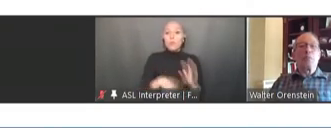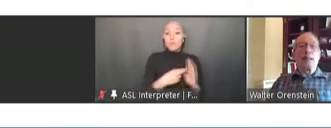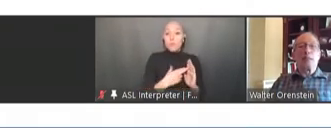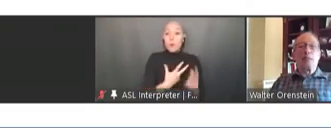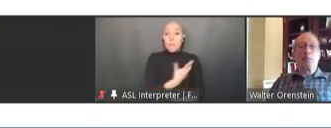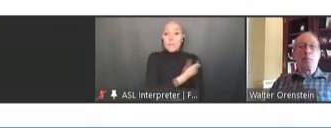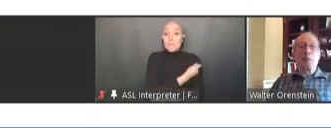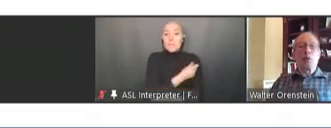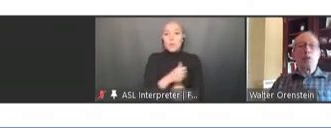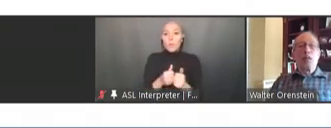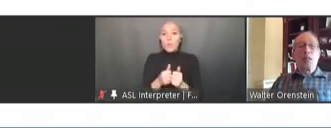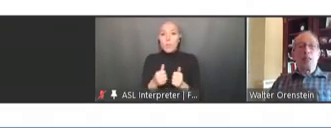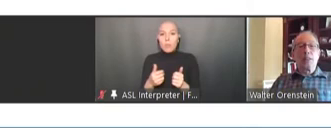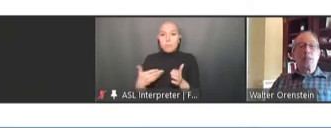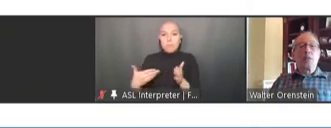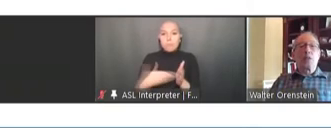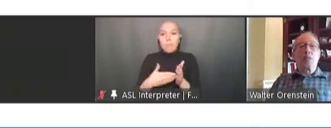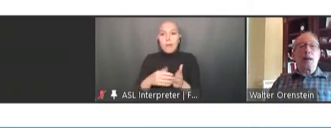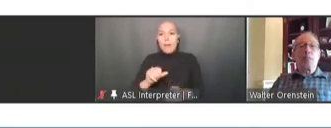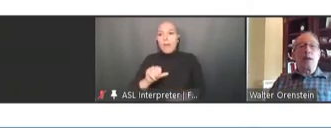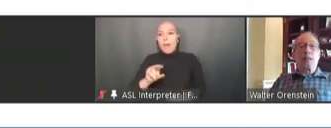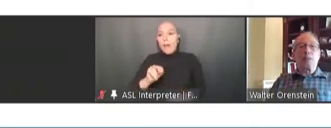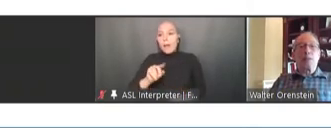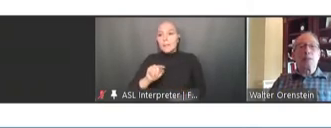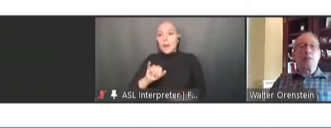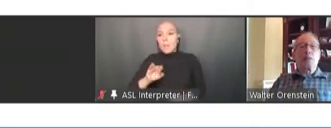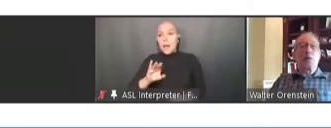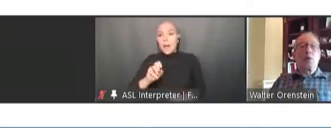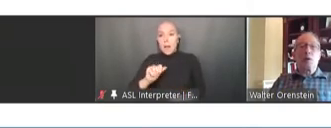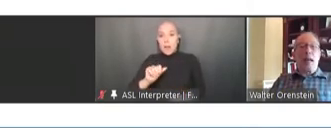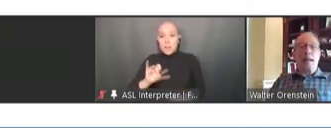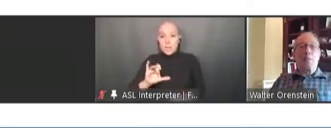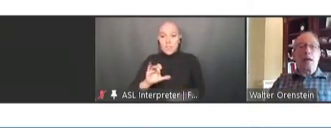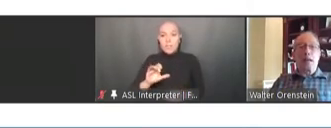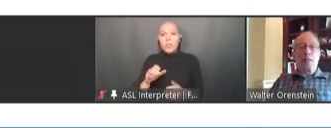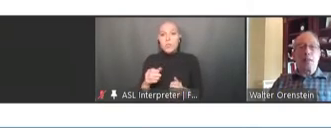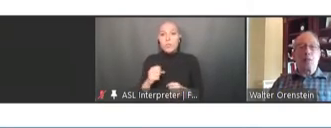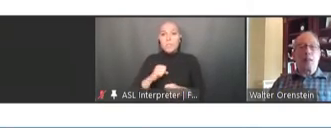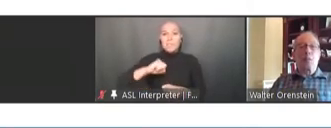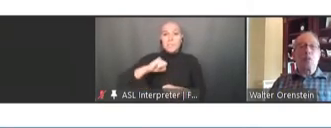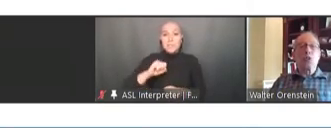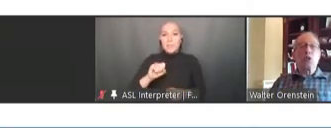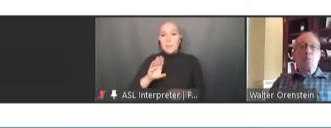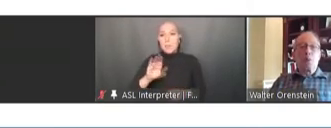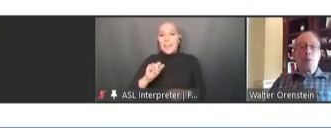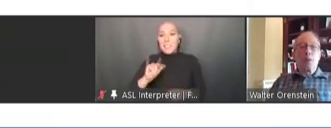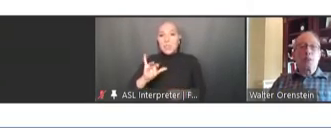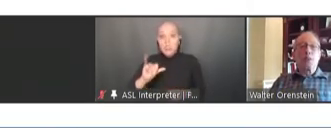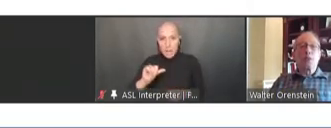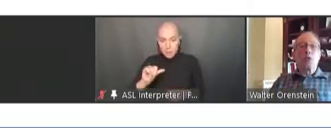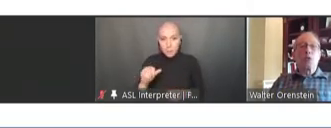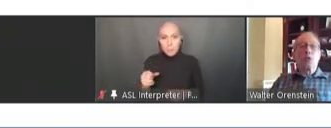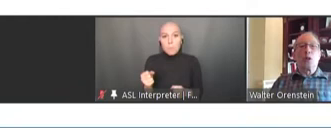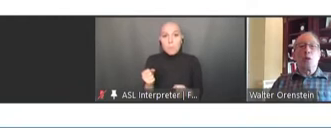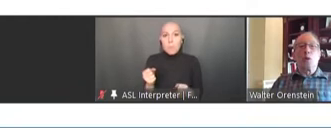bacteria. People clearly thought about bacteria, more antibiotic developments. But we clearly saw a